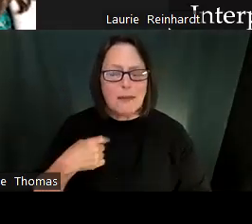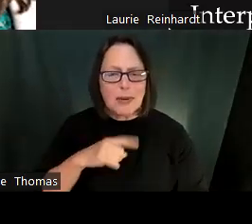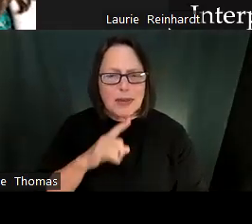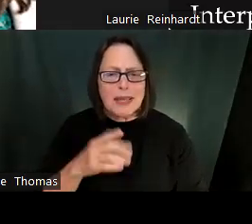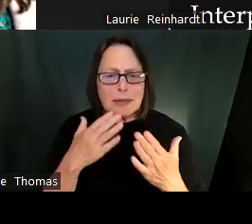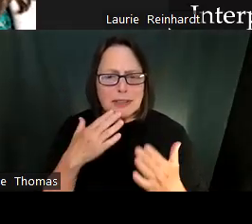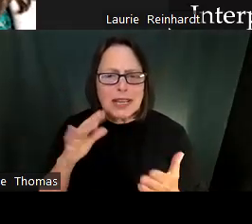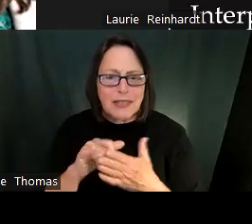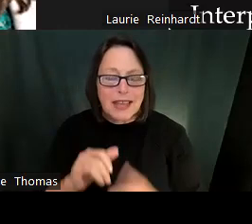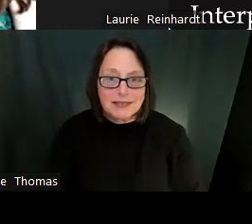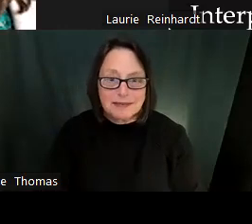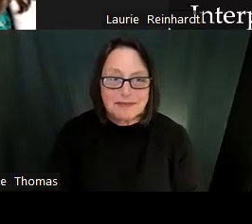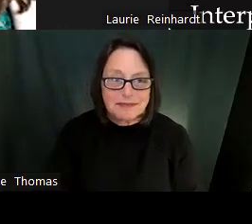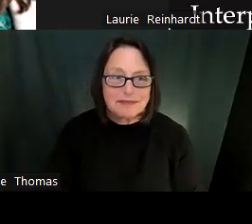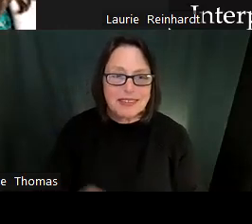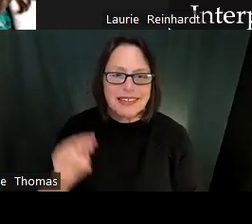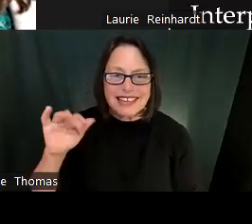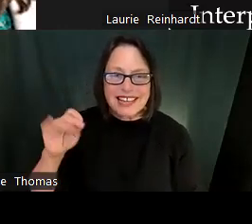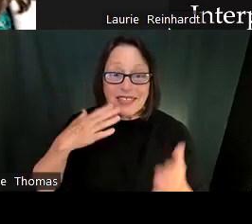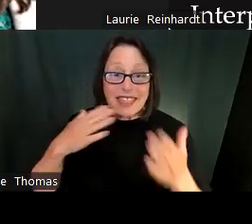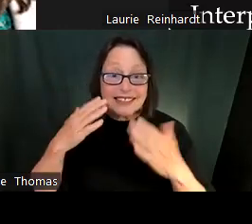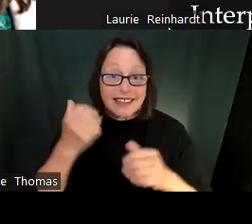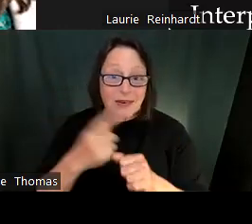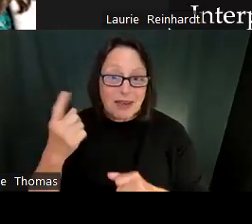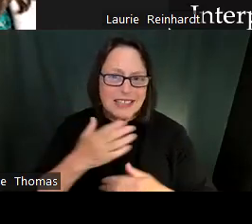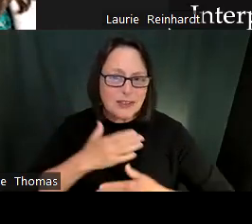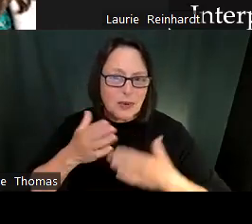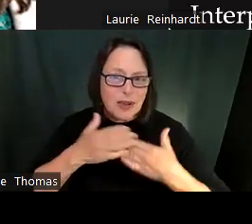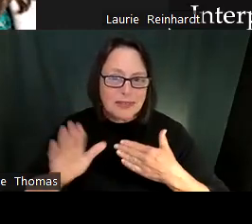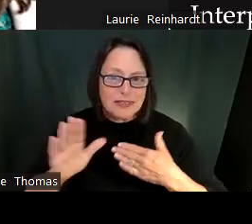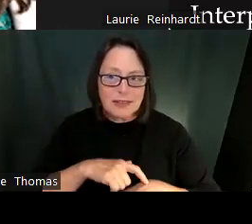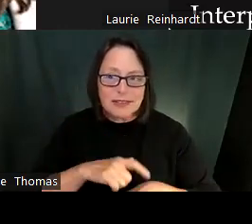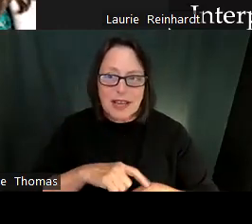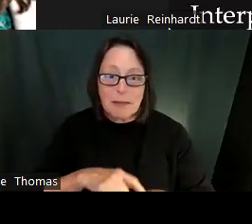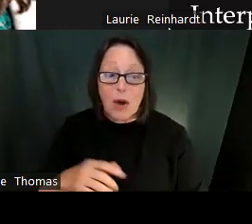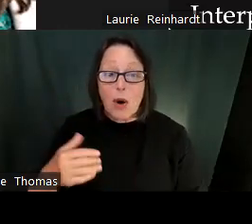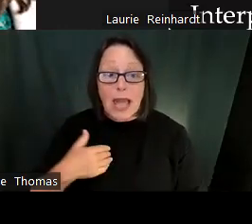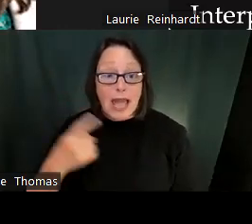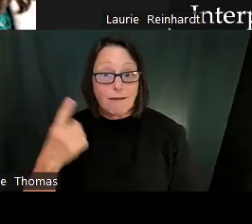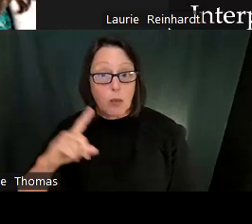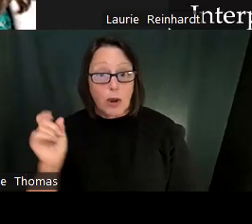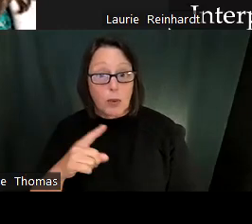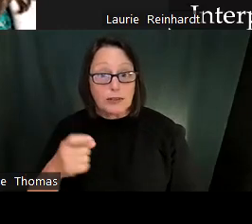Alright, well we'll go ahead and keep going. Thanks so much everyone. Thanks so much Nick for your input today. We really appreciate that.